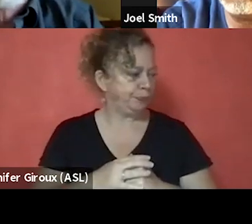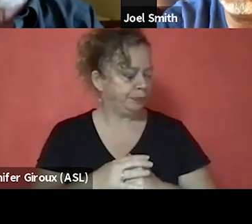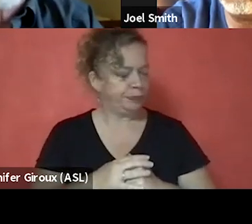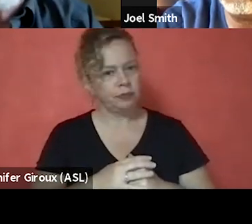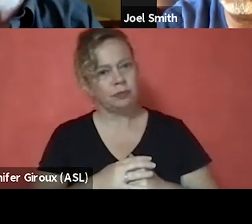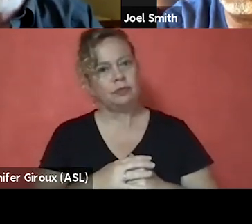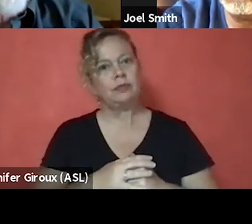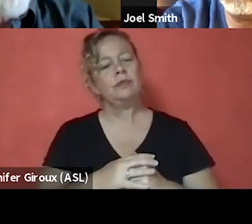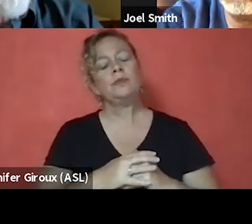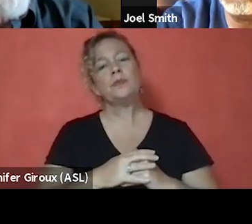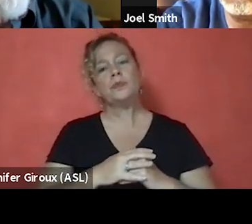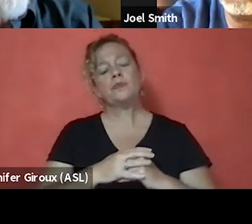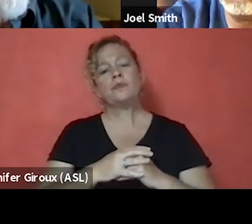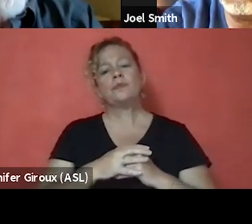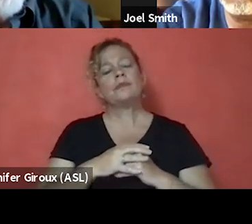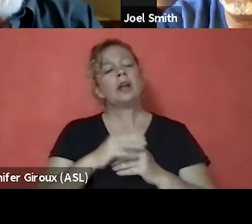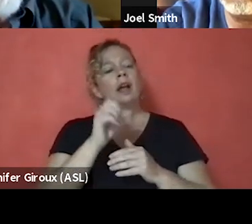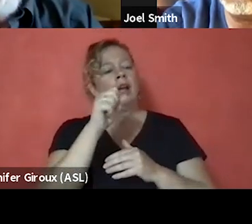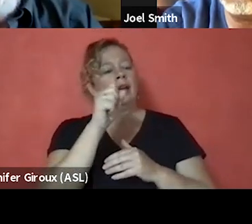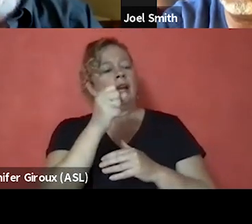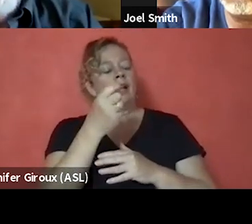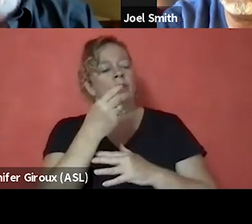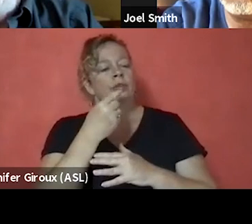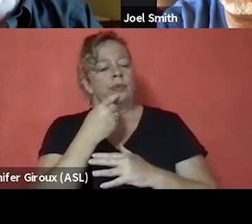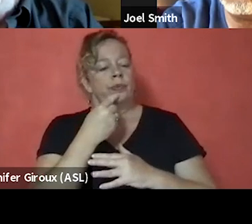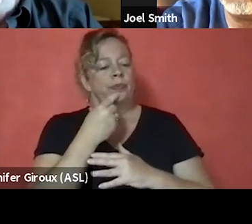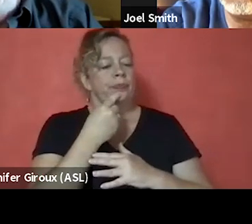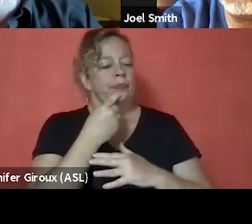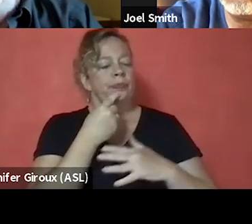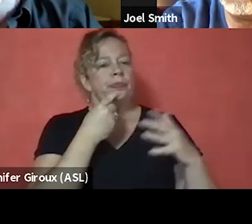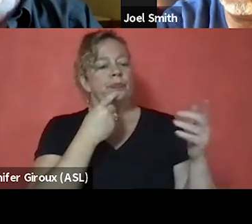[Steven] Yeah, so we know that one of the primary reasons